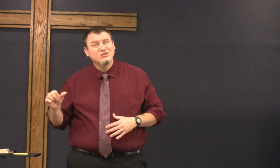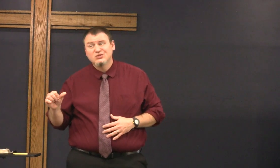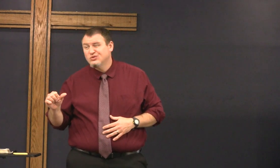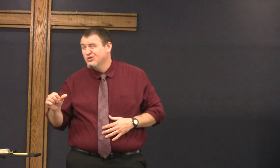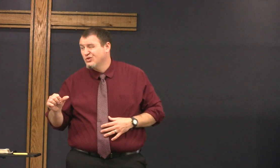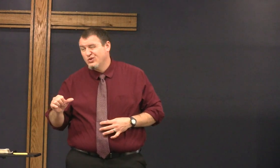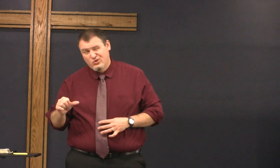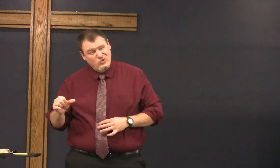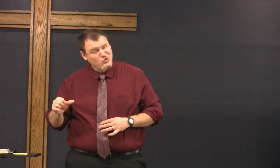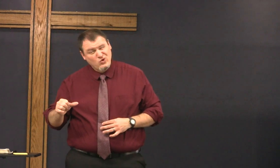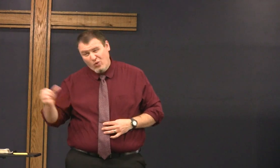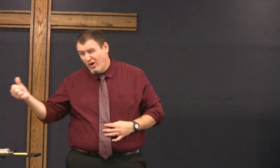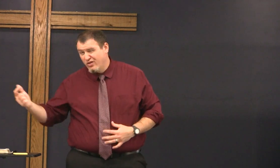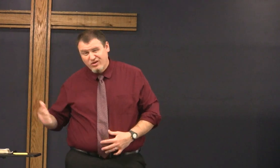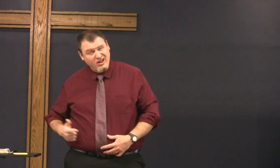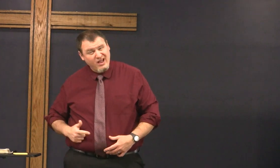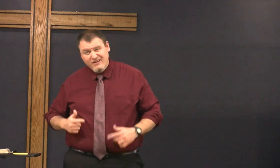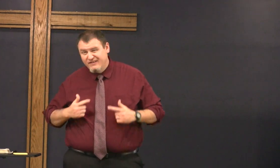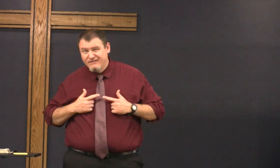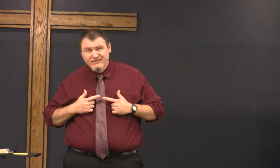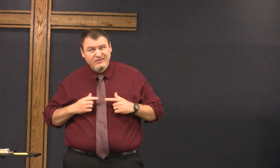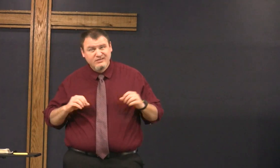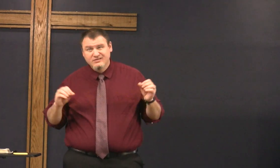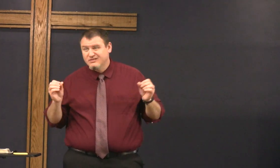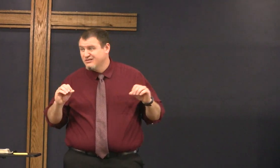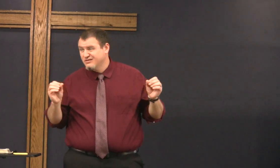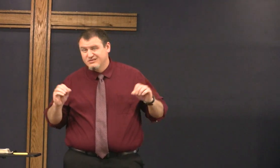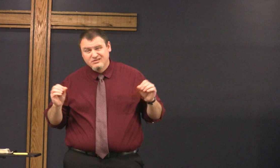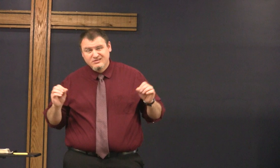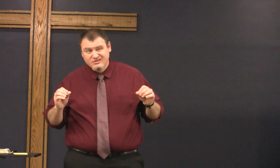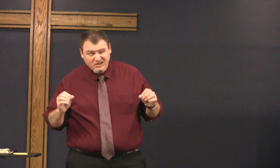there's no other truth there's no other life